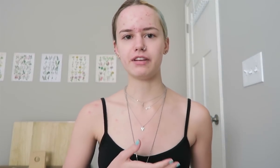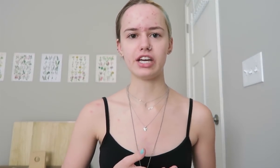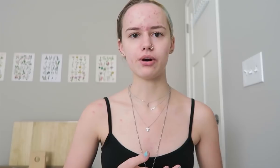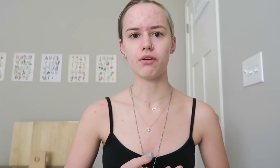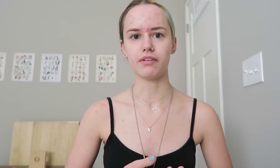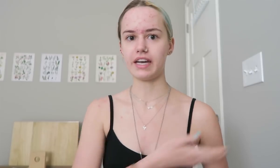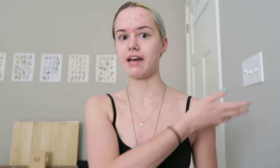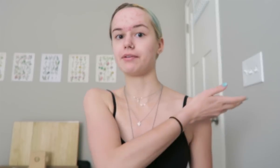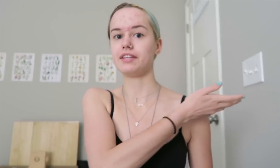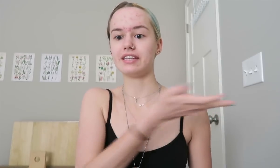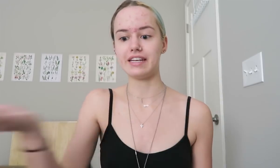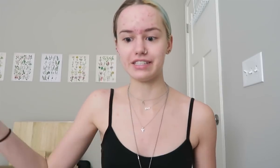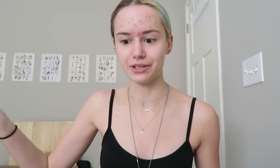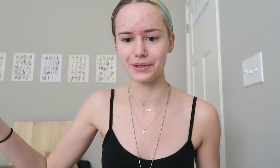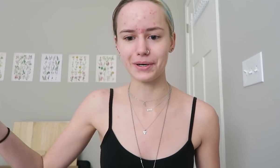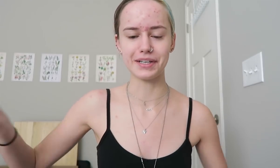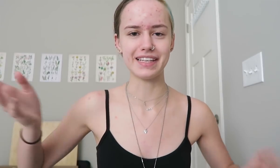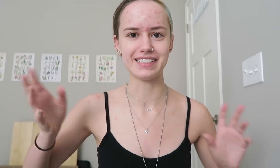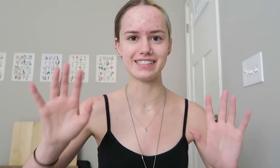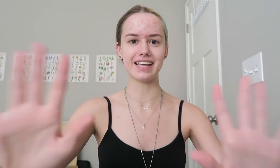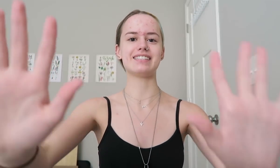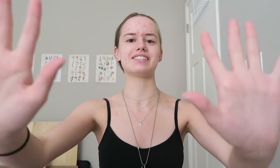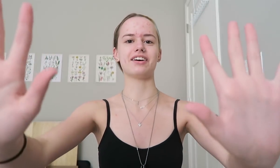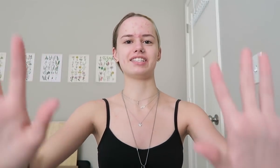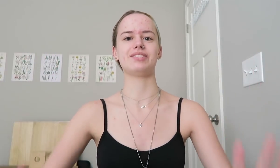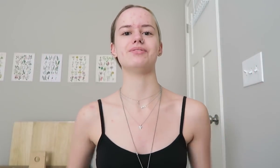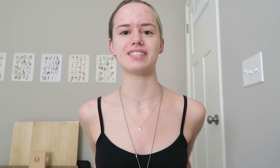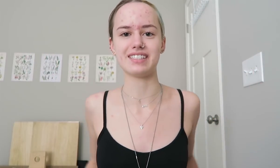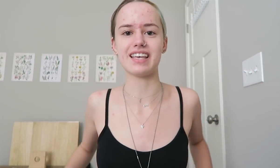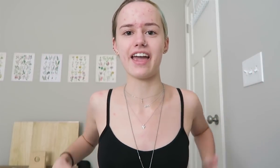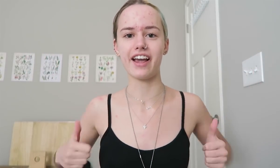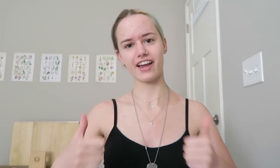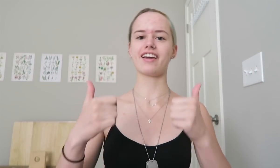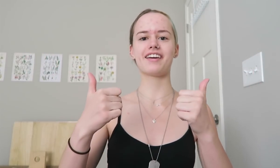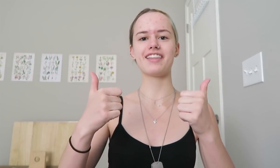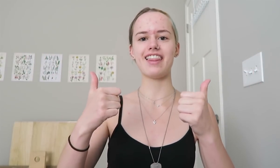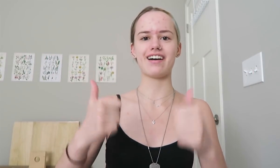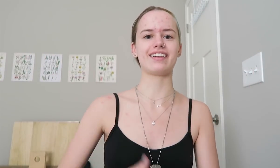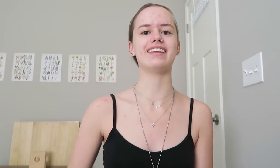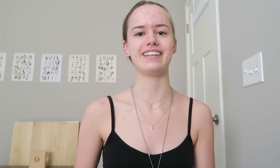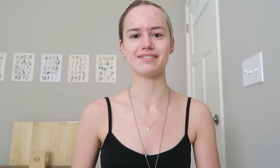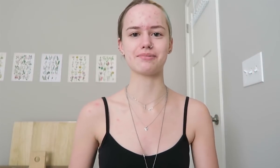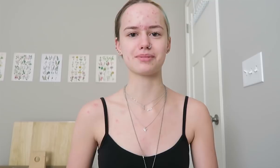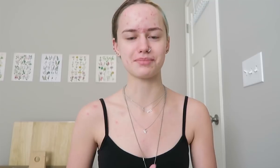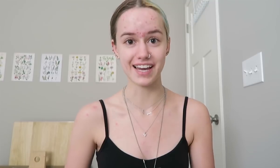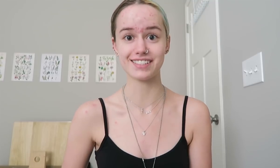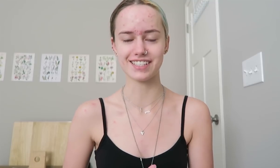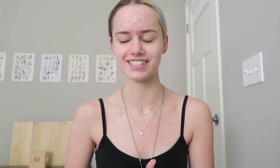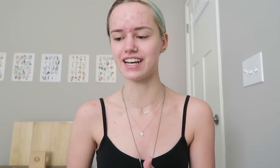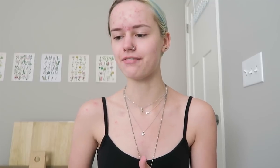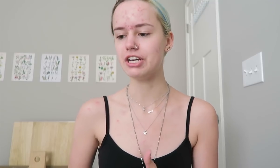doing like a 5-minute video of like everything they need too learn and then sends it to all the students and is like "Good Luck!" And then gives 'em some tests and stuff.